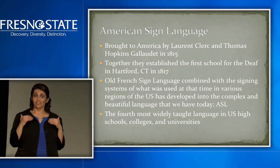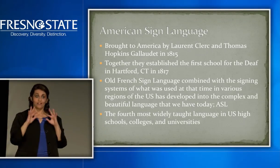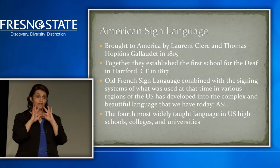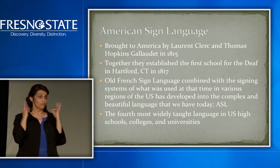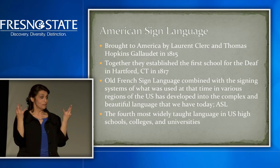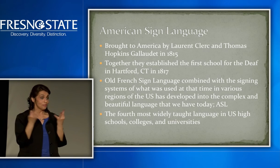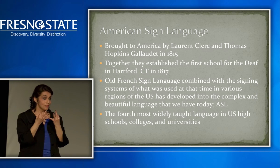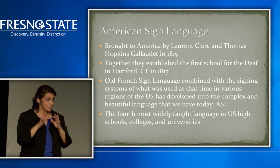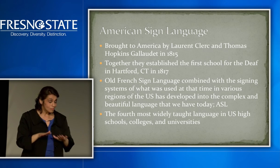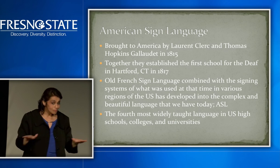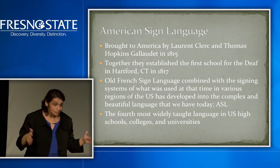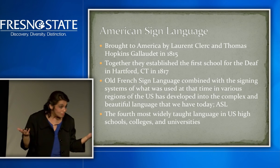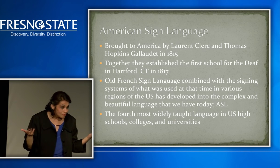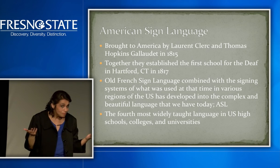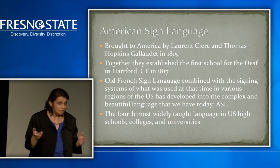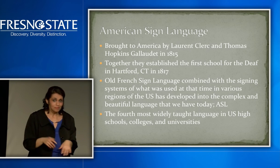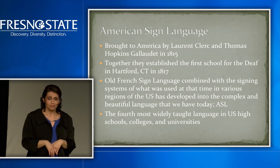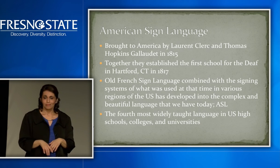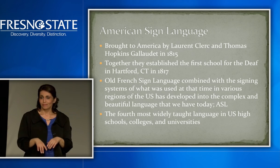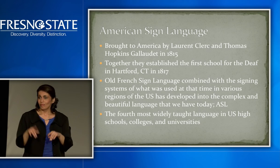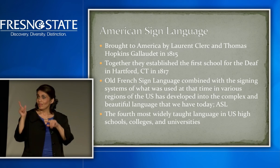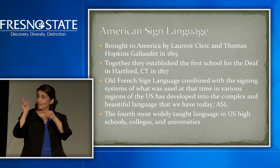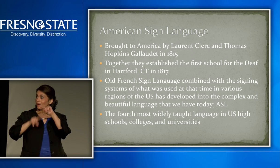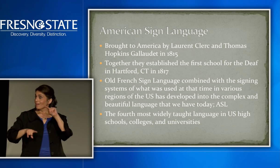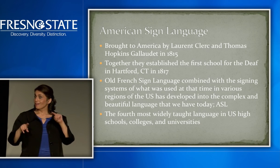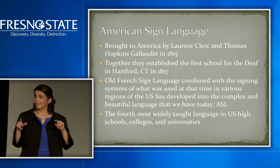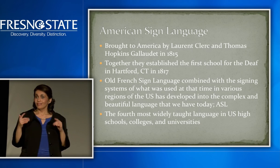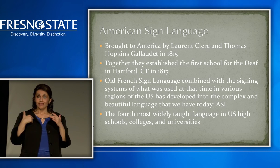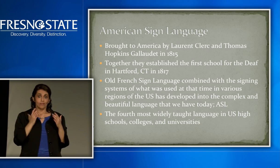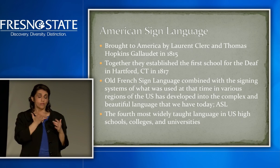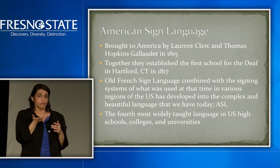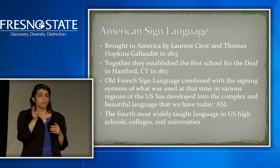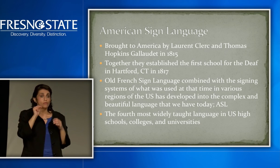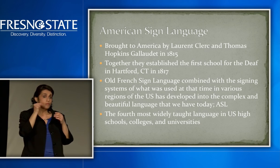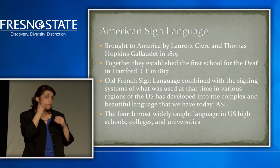They believe that we can't have families; we can't have children.